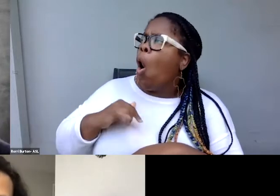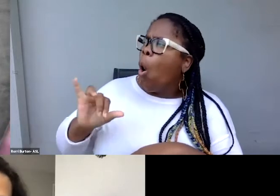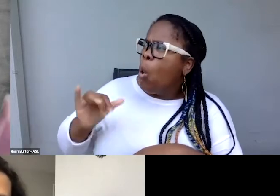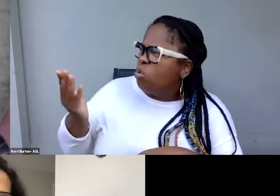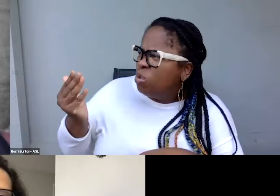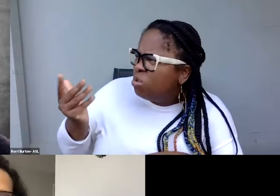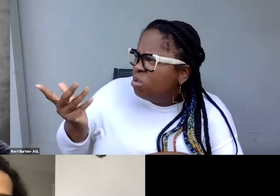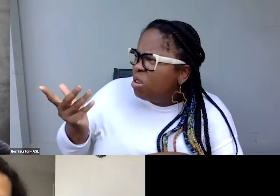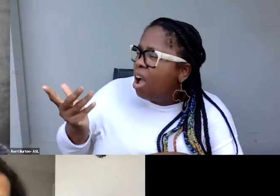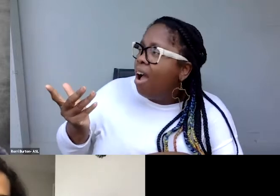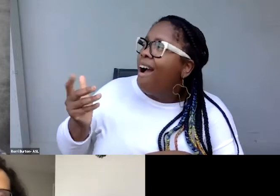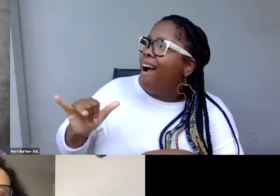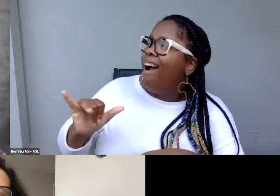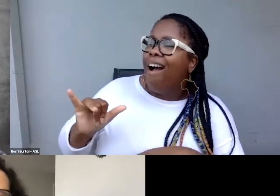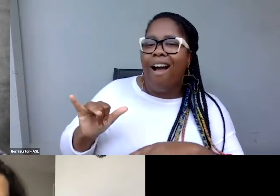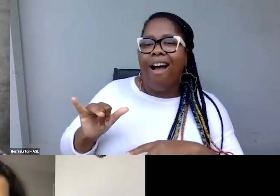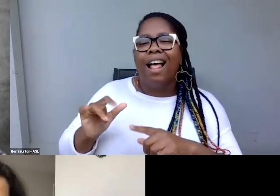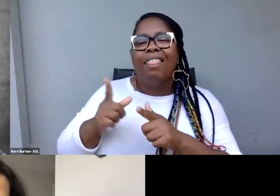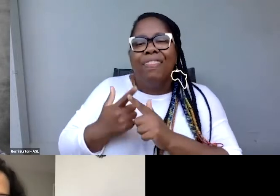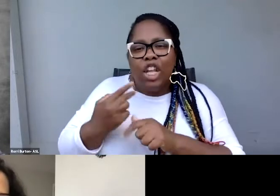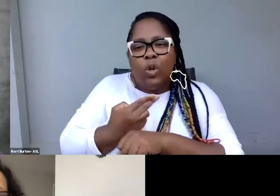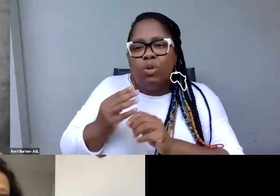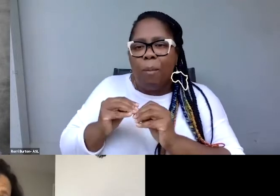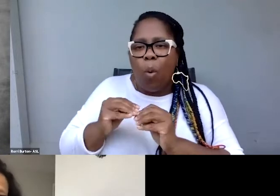insert culturally appropriate term here. - Right. Yes.